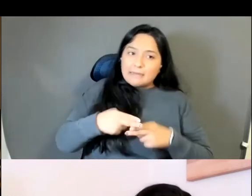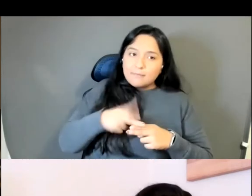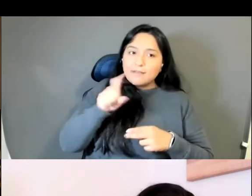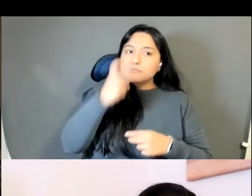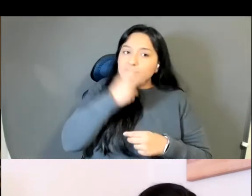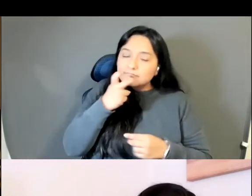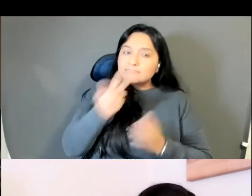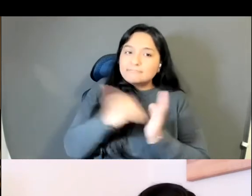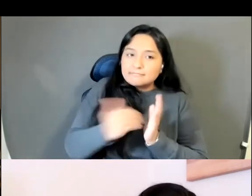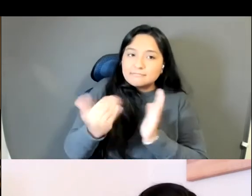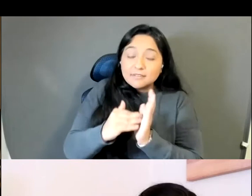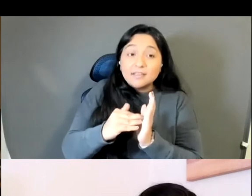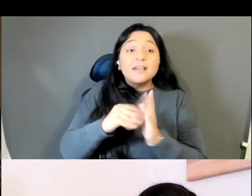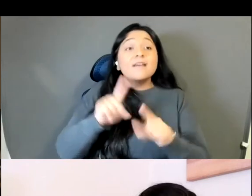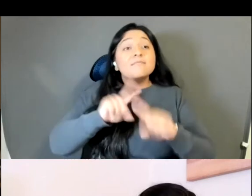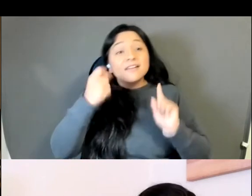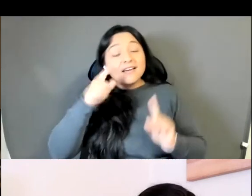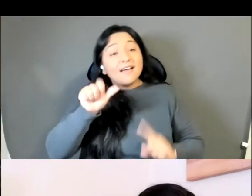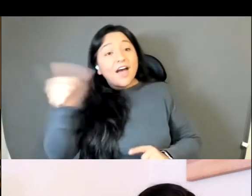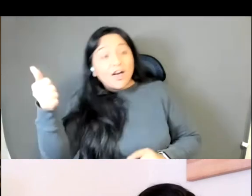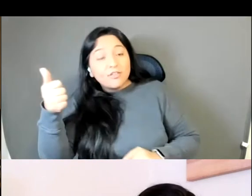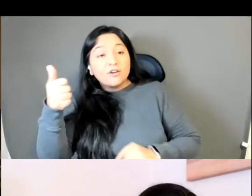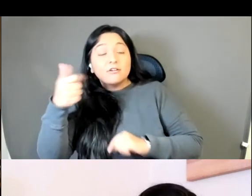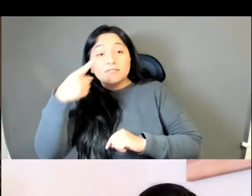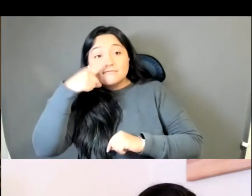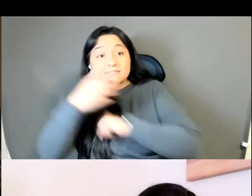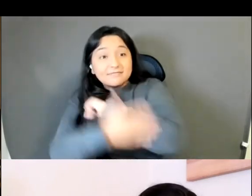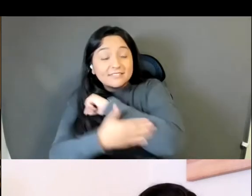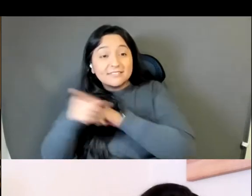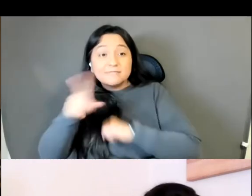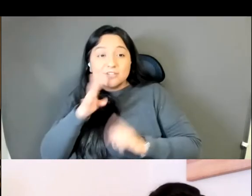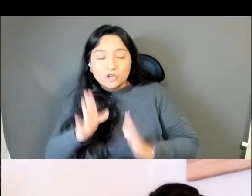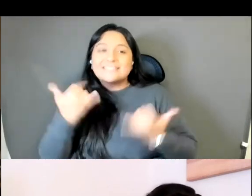I also have to repeat my name many times because they're like what theory like I've never heard that.